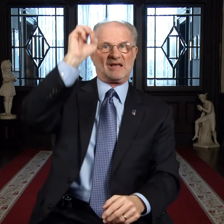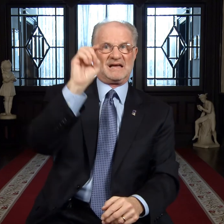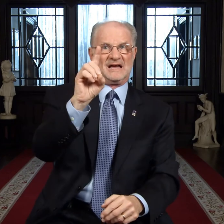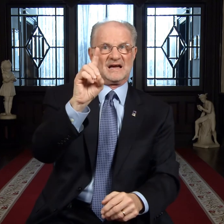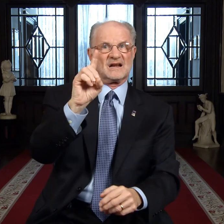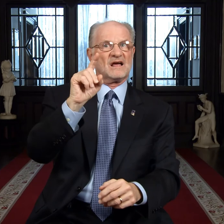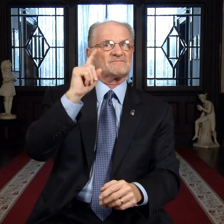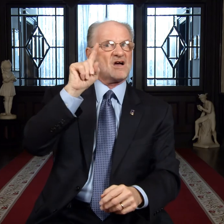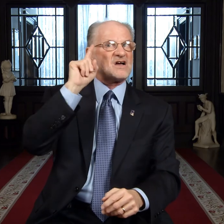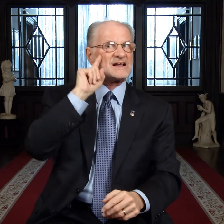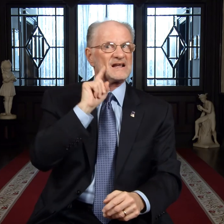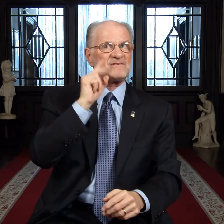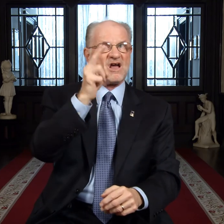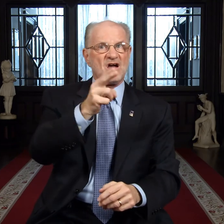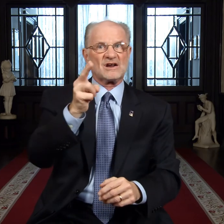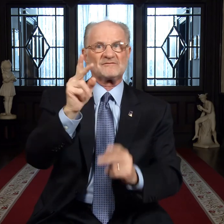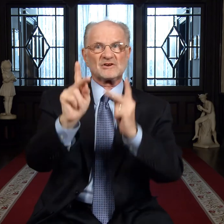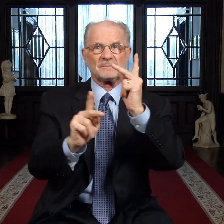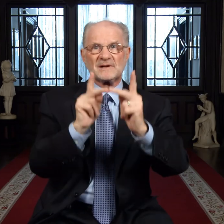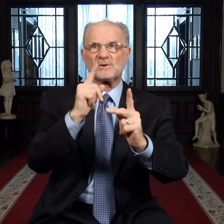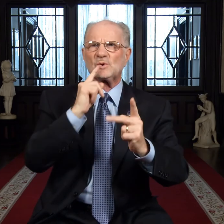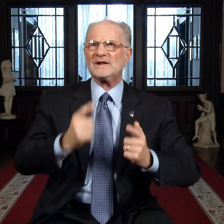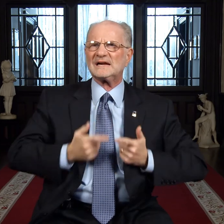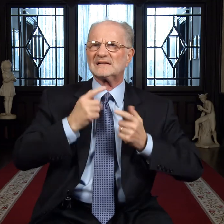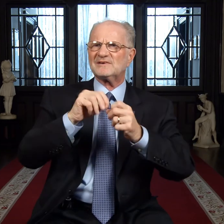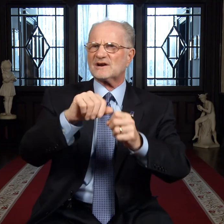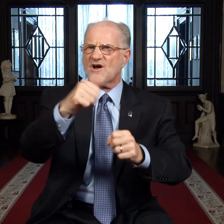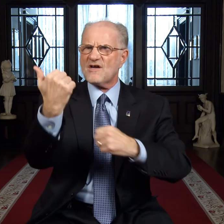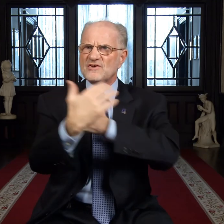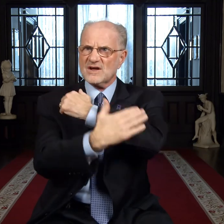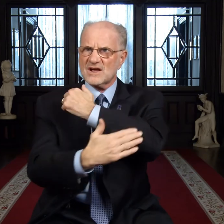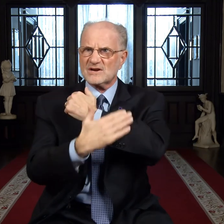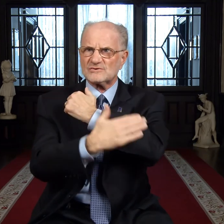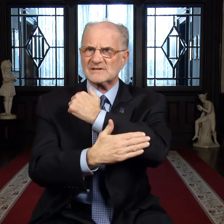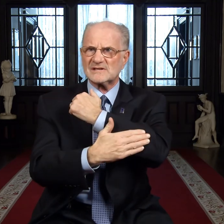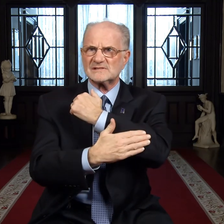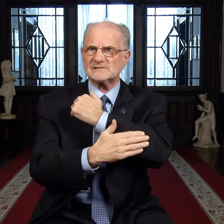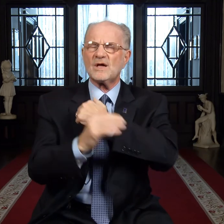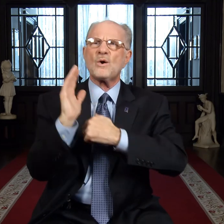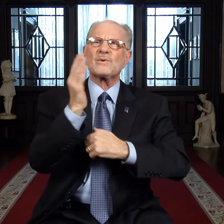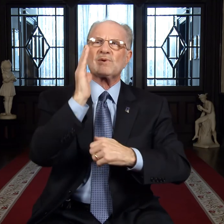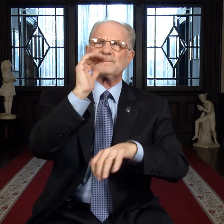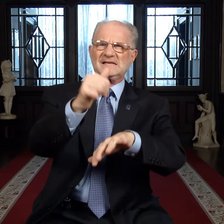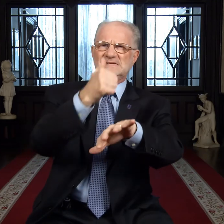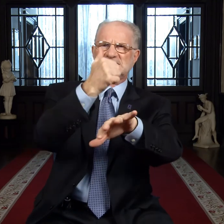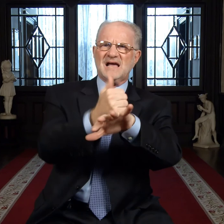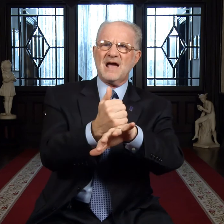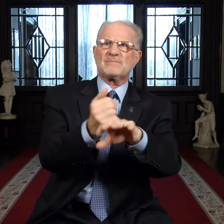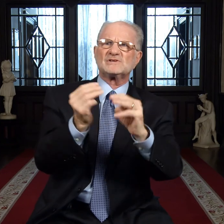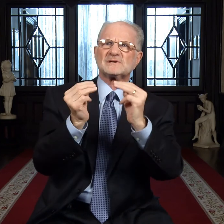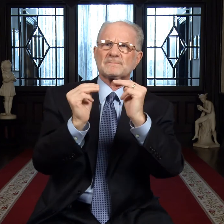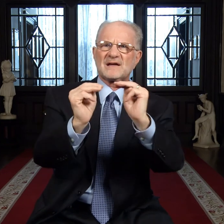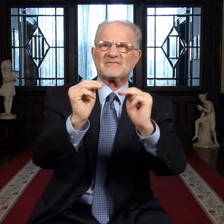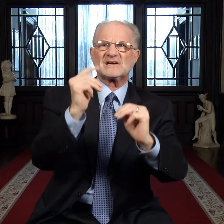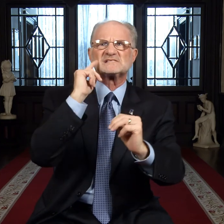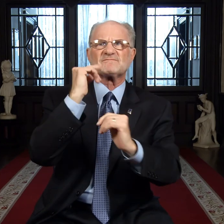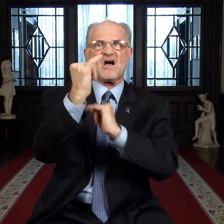for higher education for deaf and hard of hearing people who live in other countries.